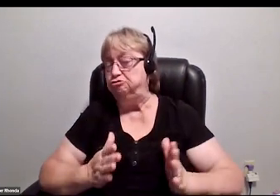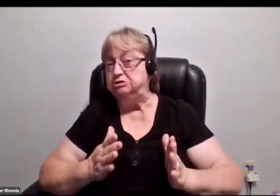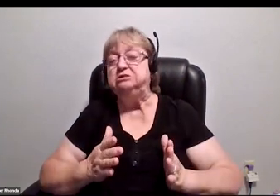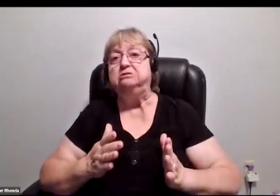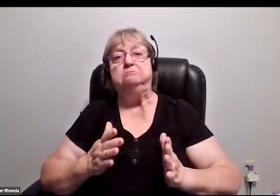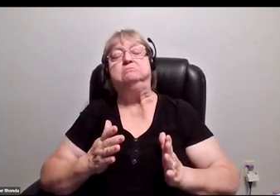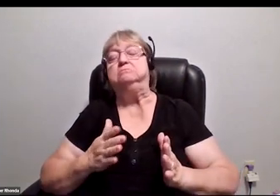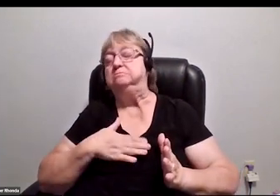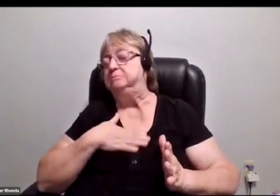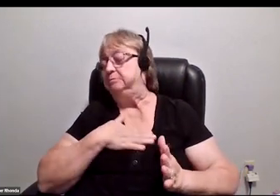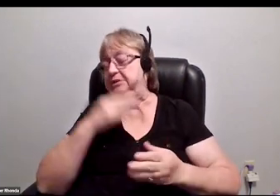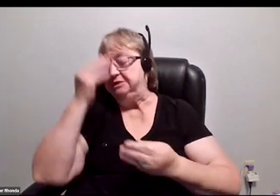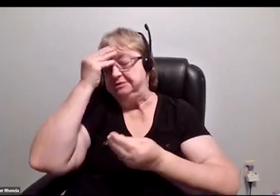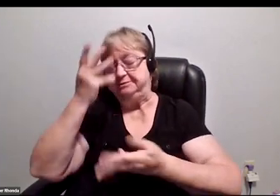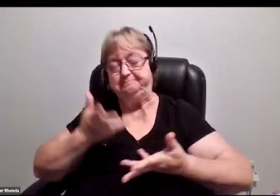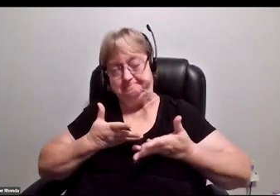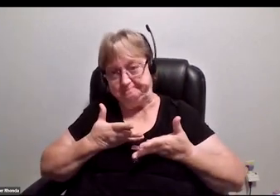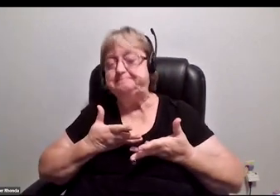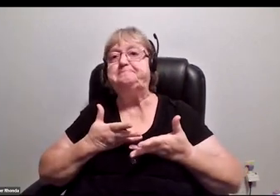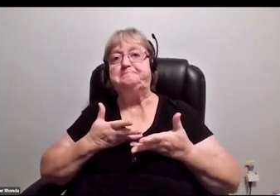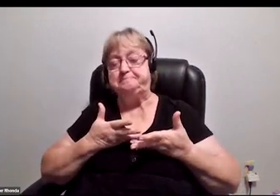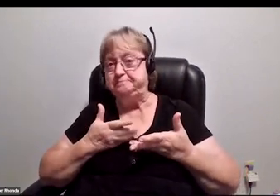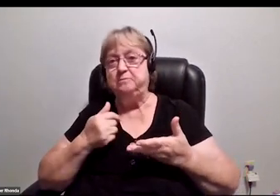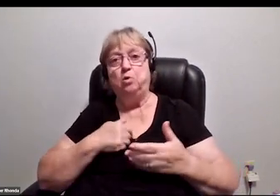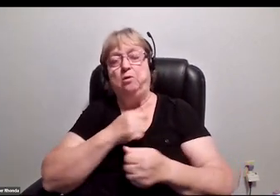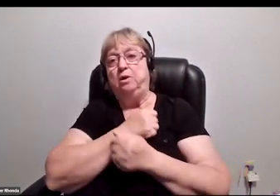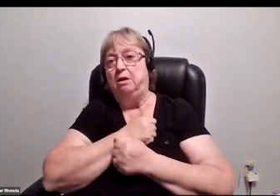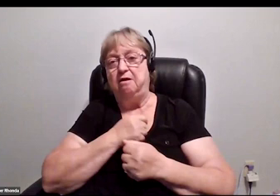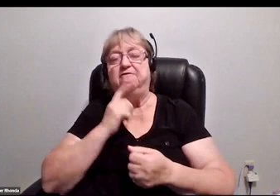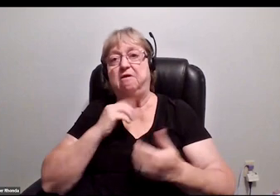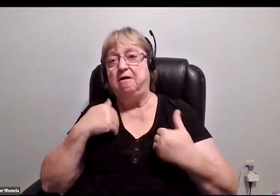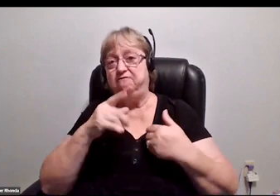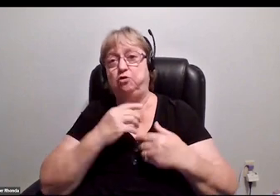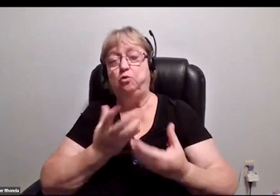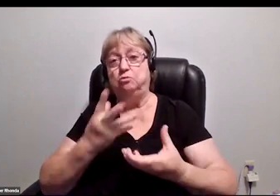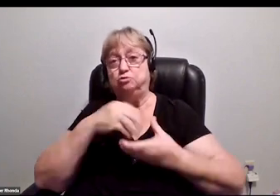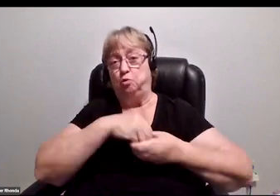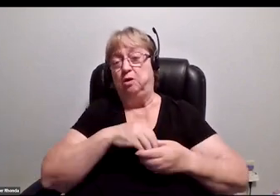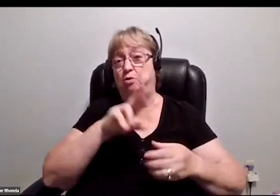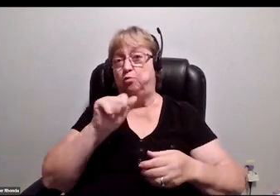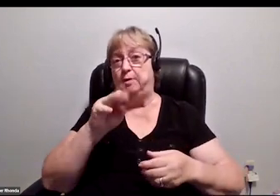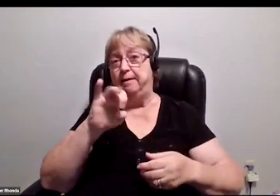please hit us up. We would love to have you join RAMPD, Recording Artists and Music Professionals